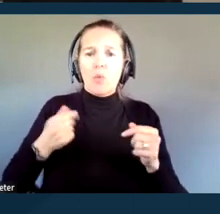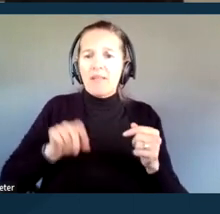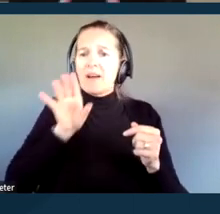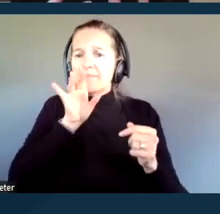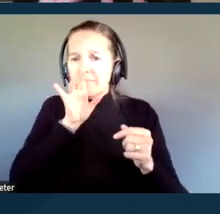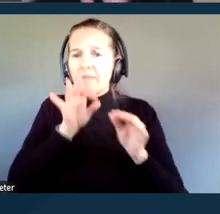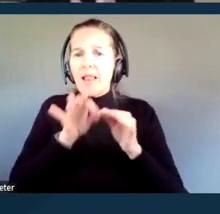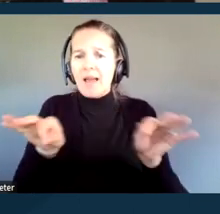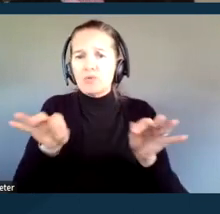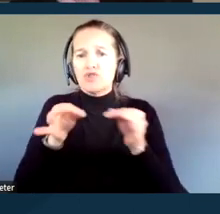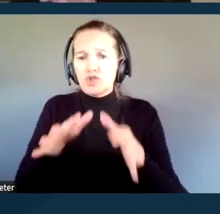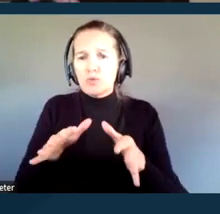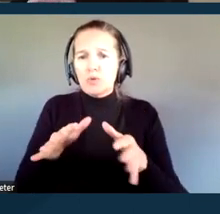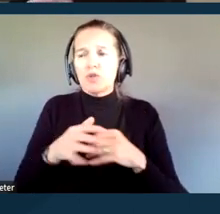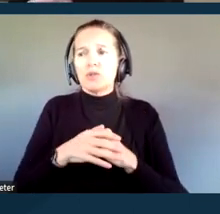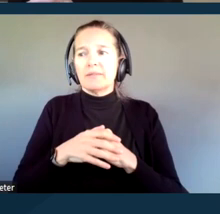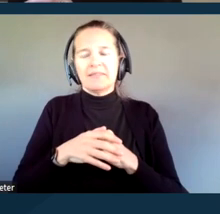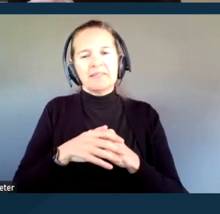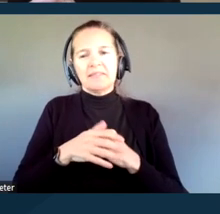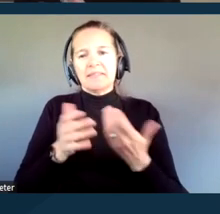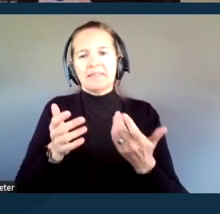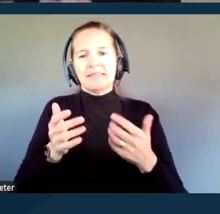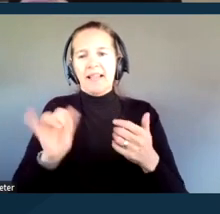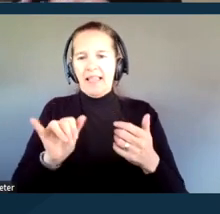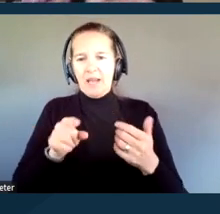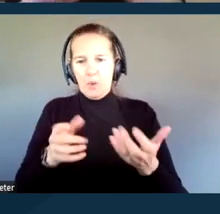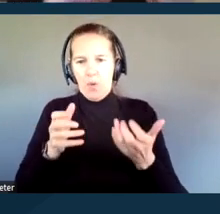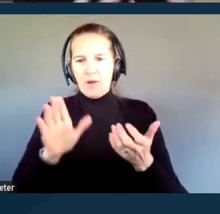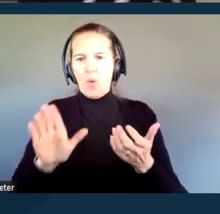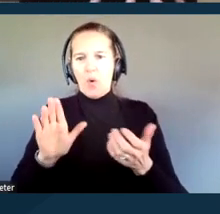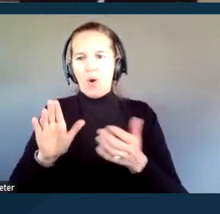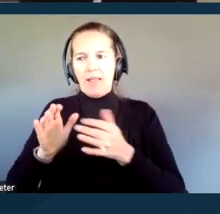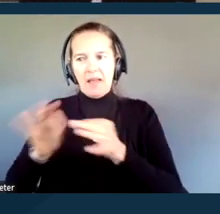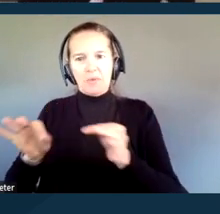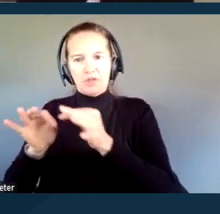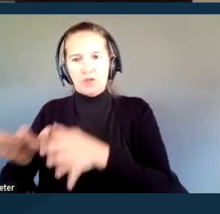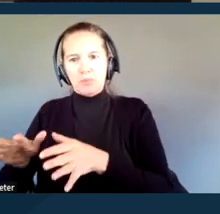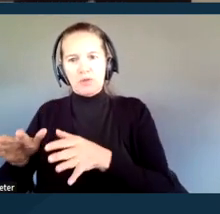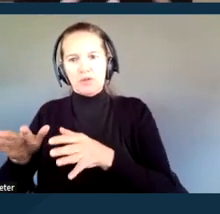just like you want your language interpreters to be qualified, ASL should be as well.